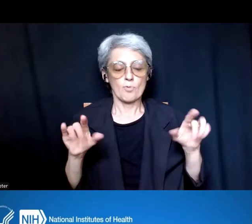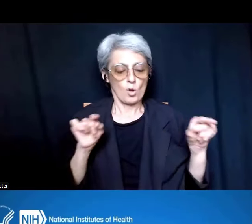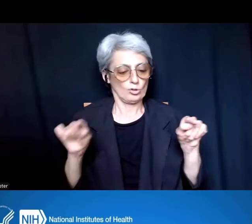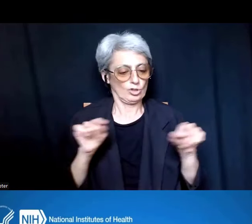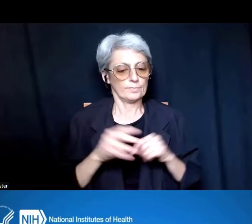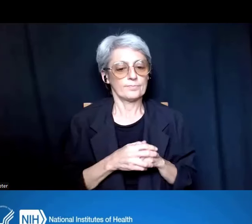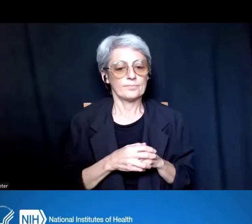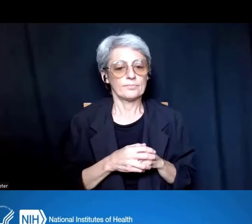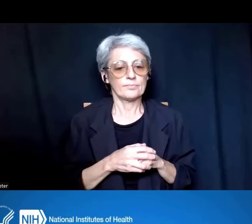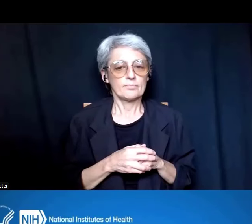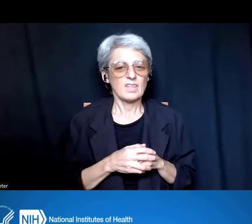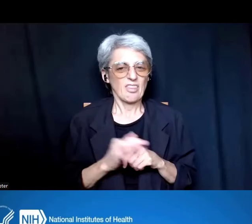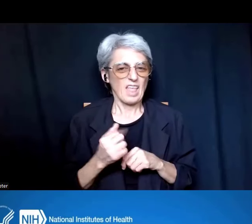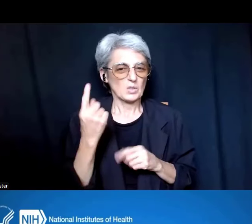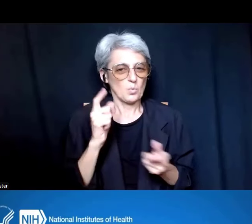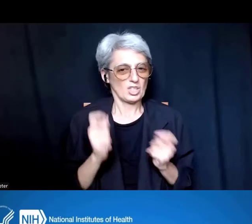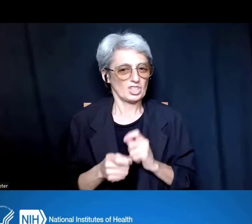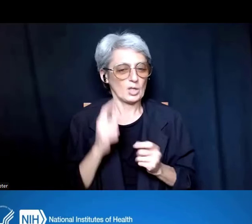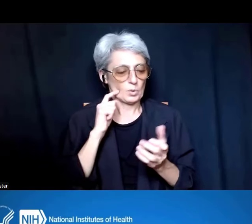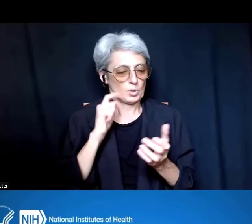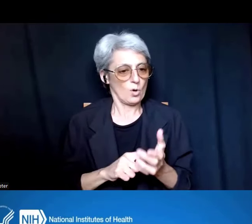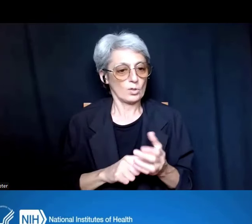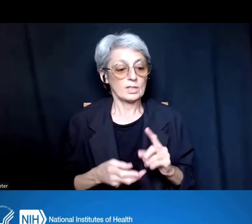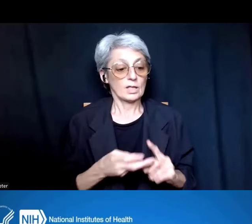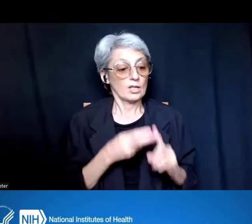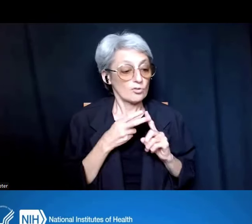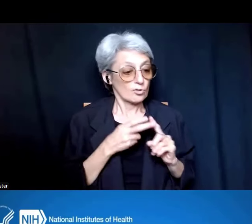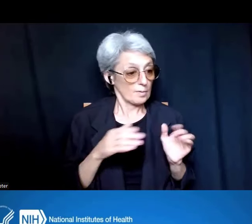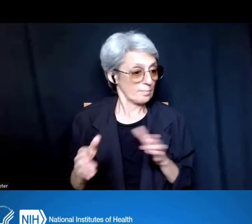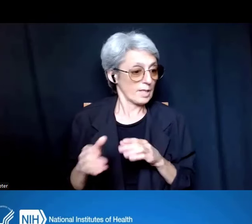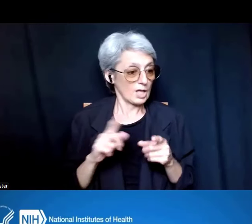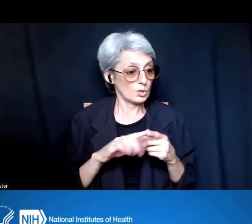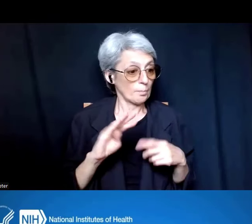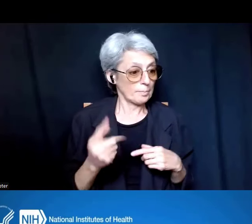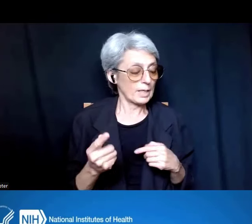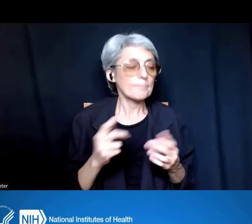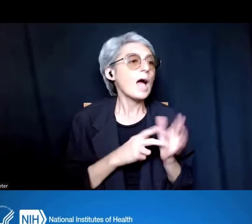Instead of the recruitment plan being part of the 25-page program plan,